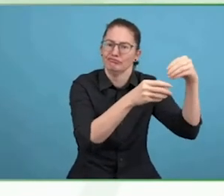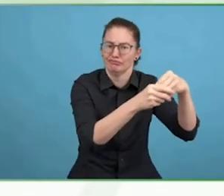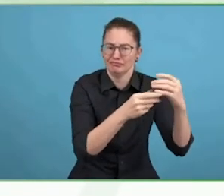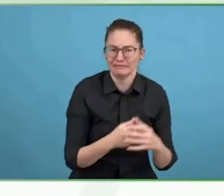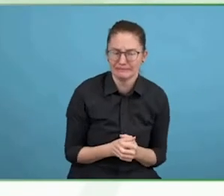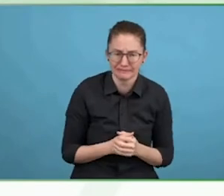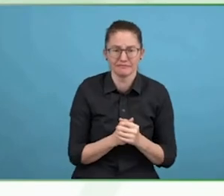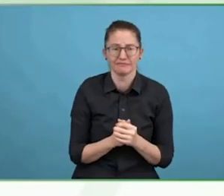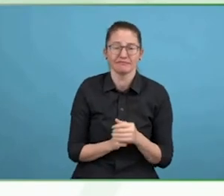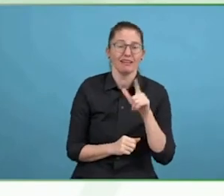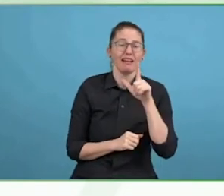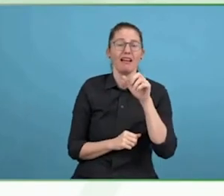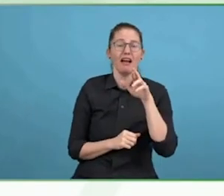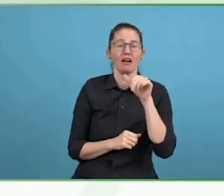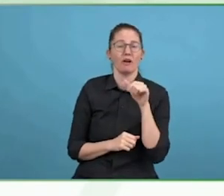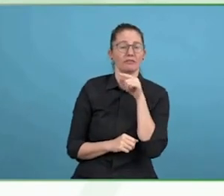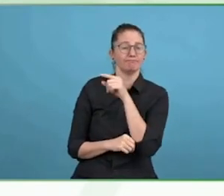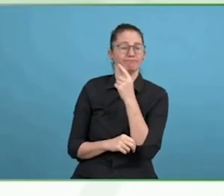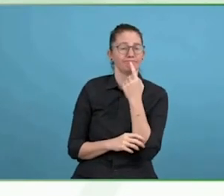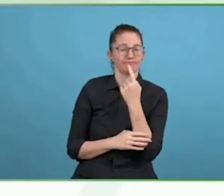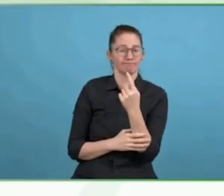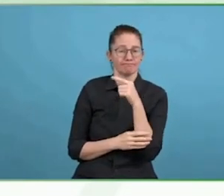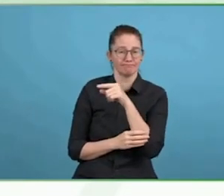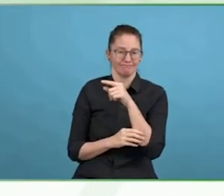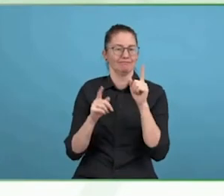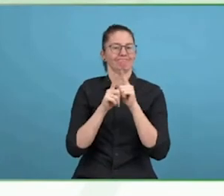They weren't part of the planning process, they